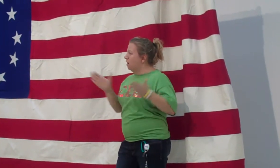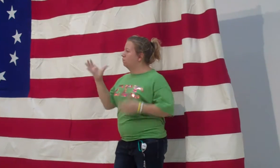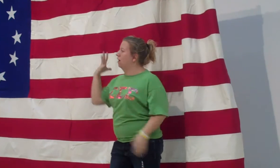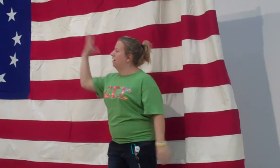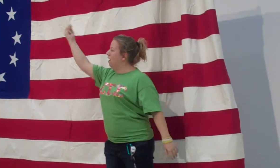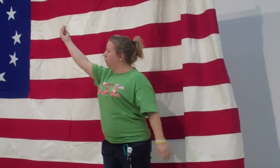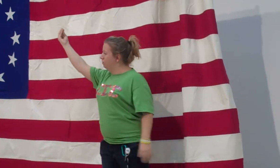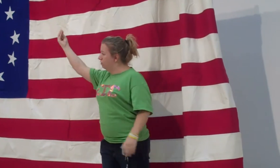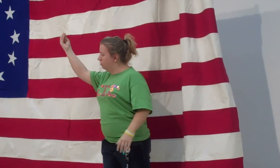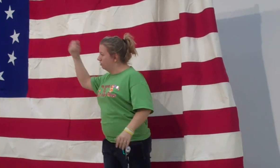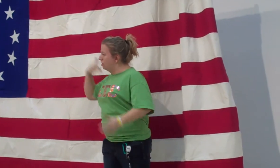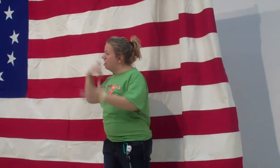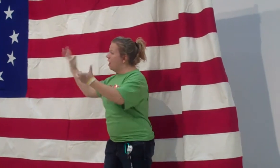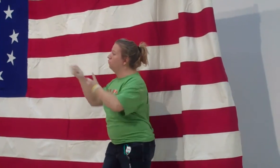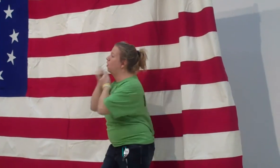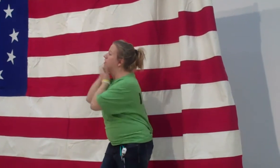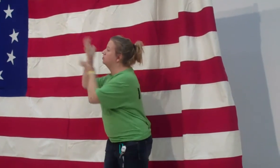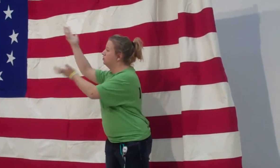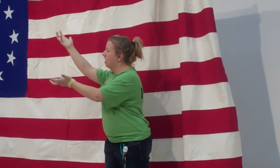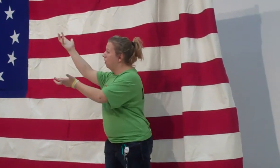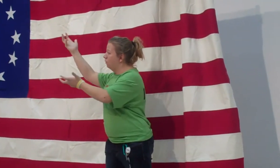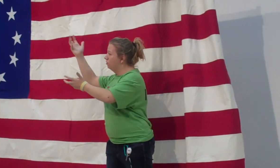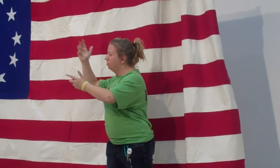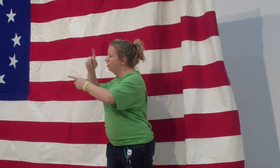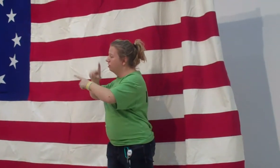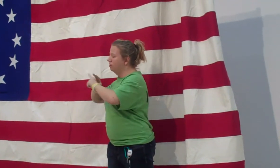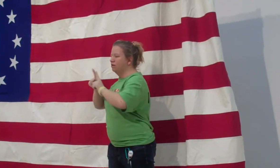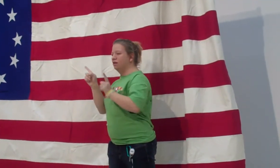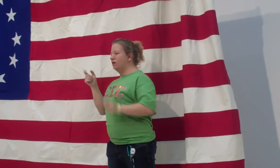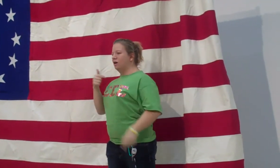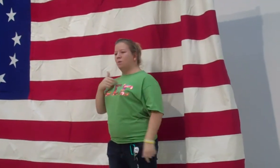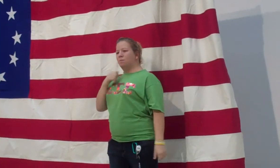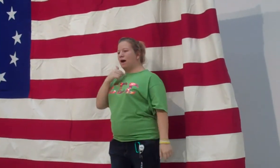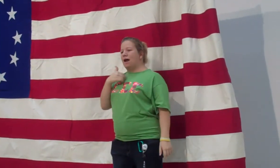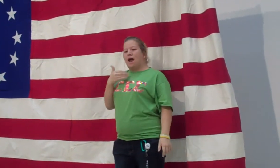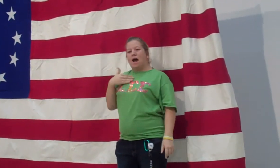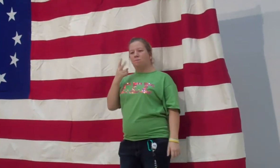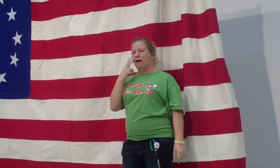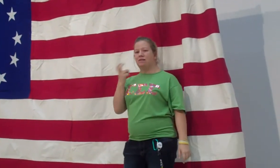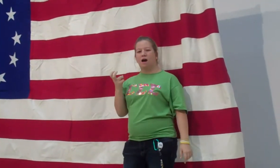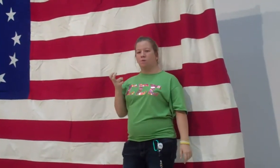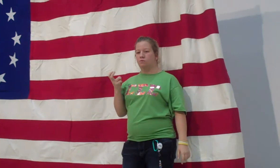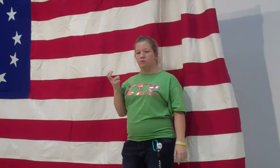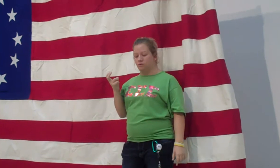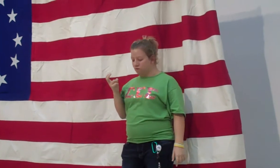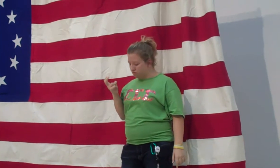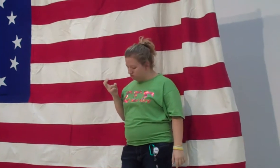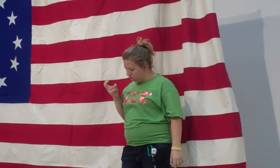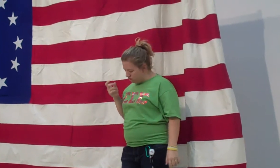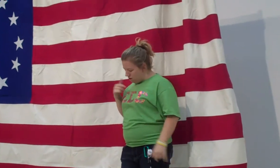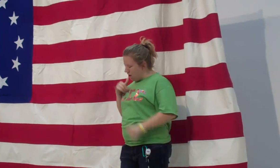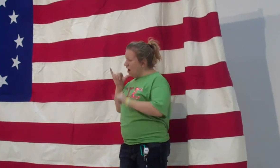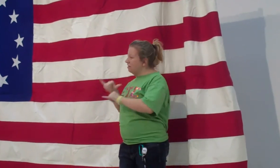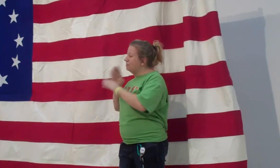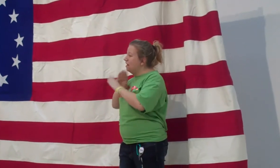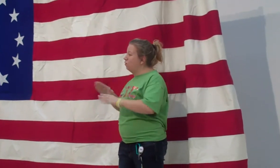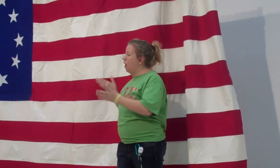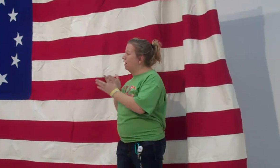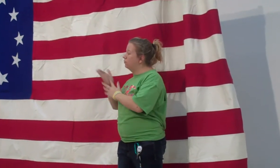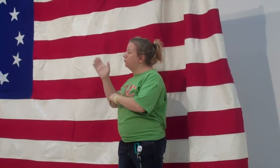Can it be? My way out. I wanted to shout. But I have my doubt.